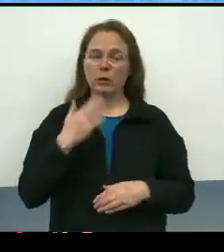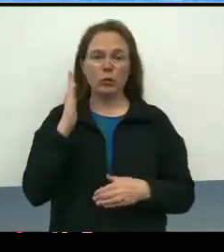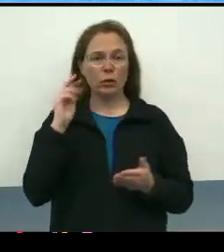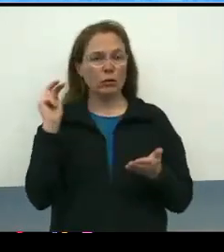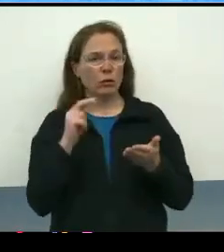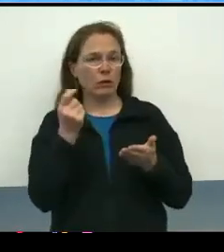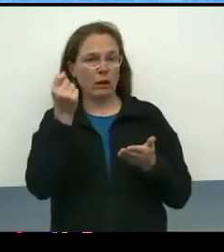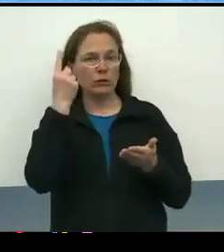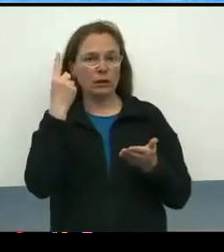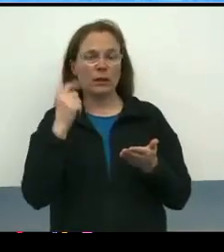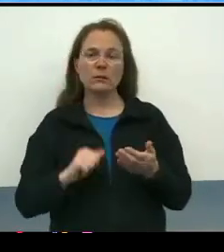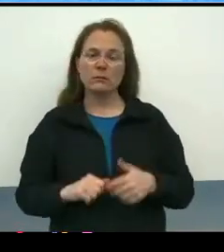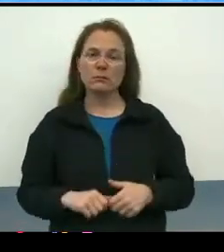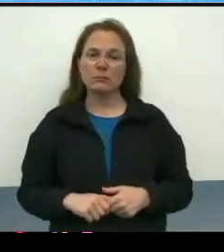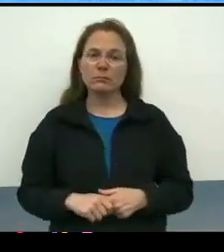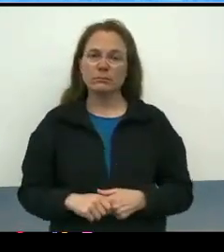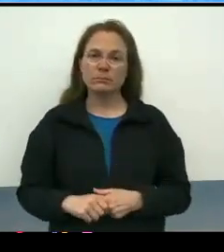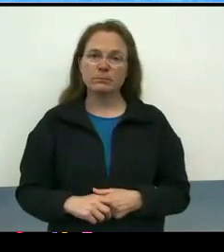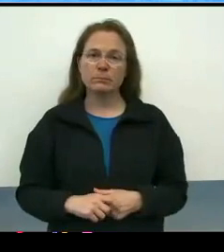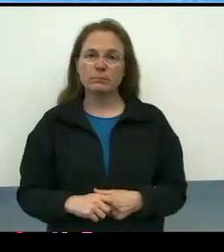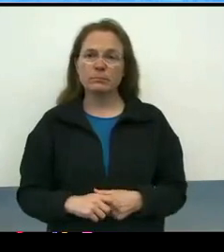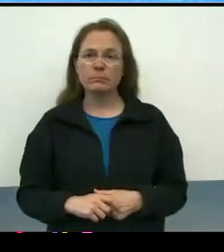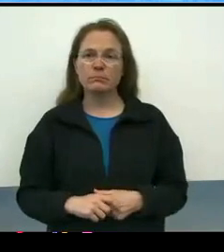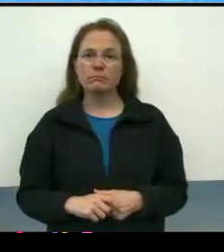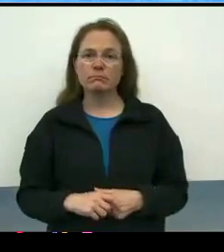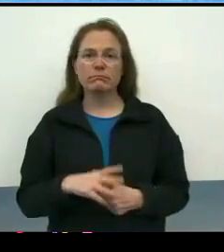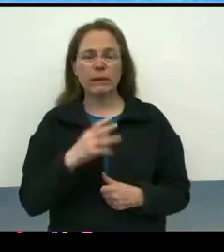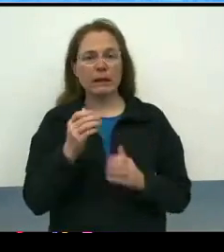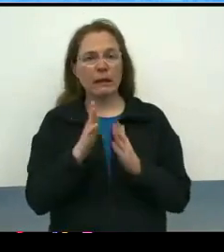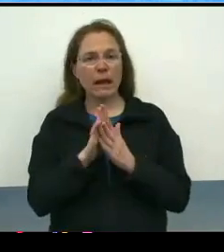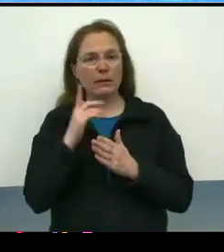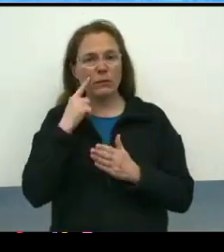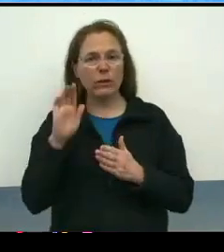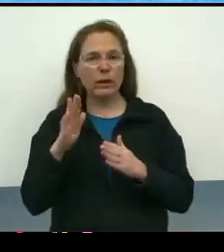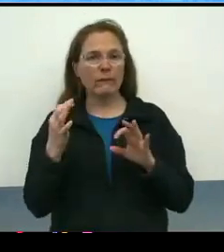and elicits their feedback in a really rich way.